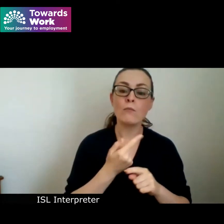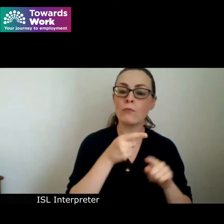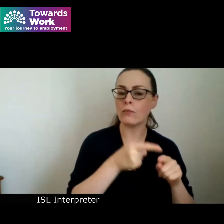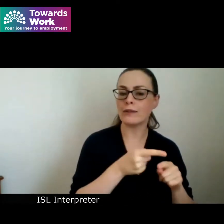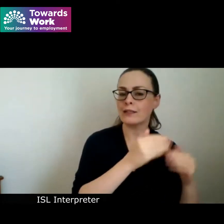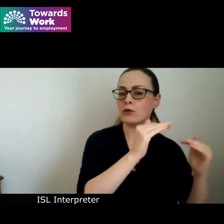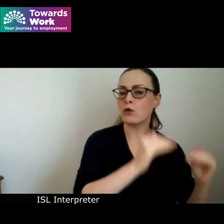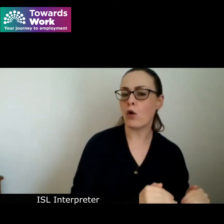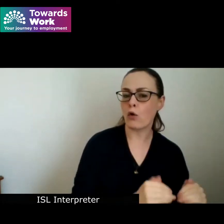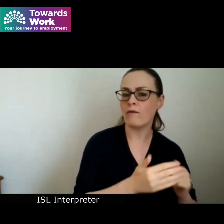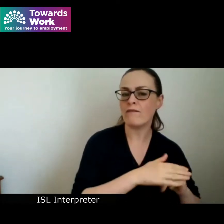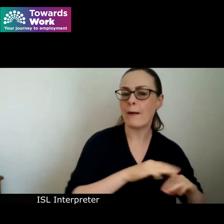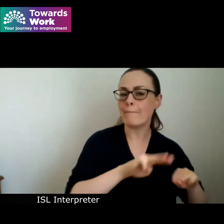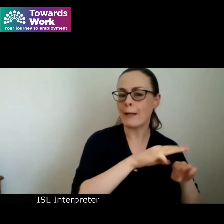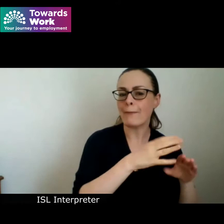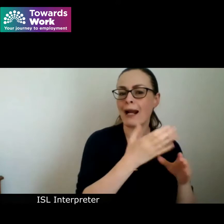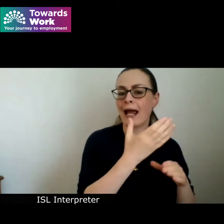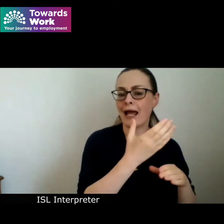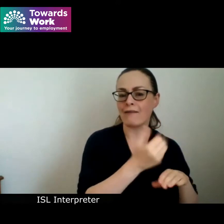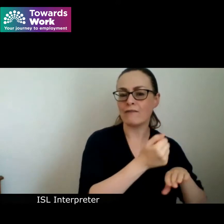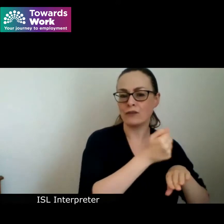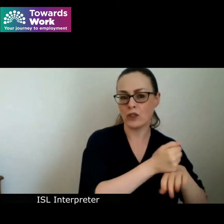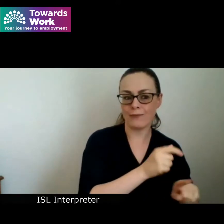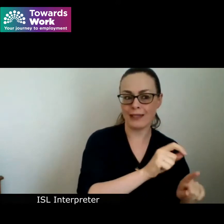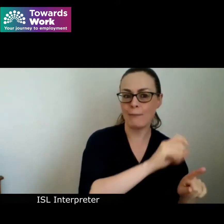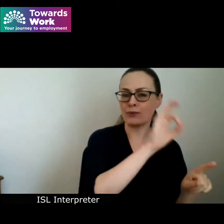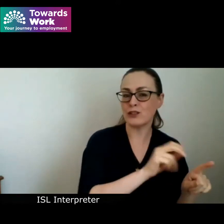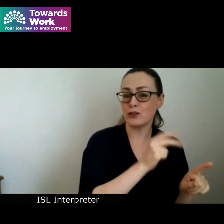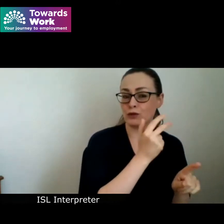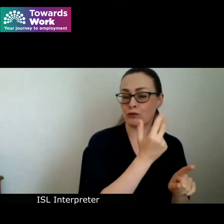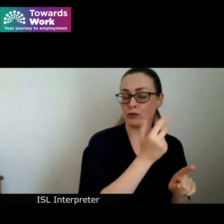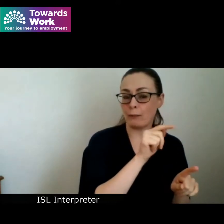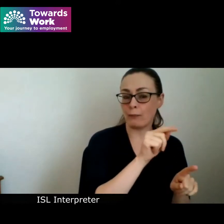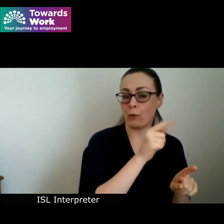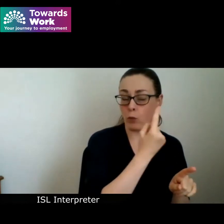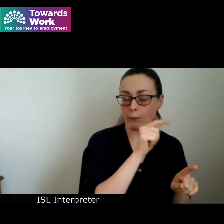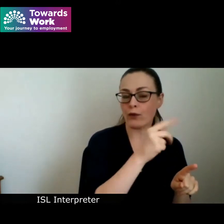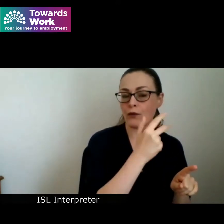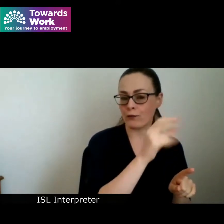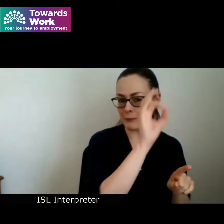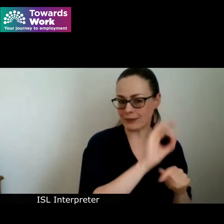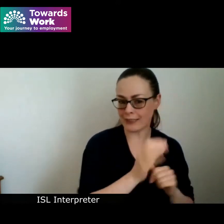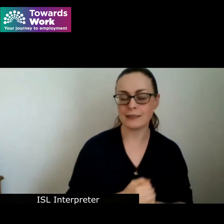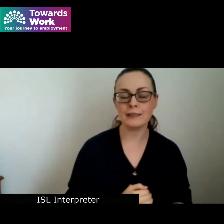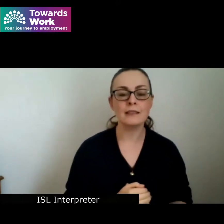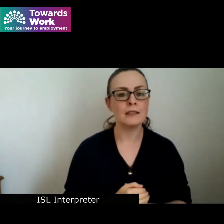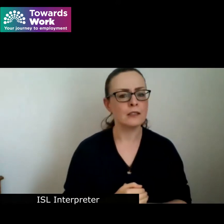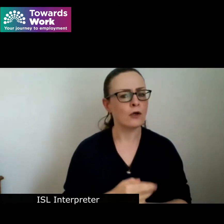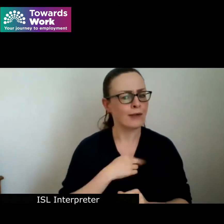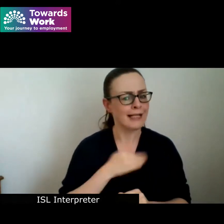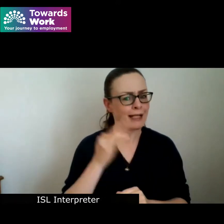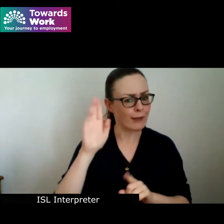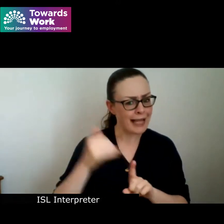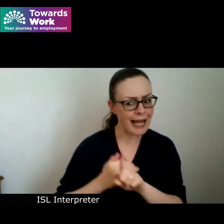at 1.3 percent so it's clear that improving employment rates for people with disabilities